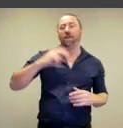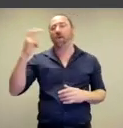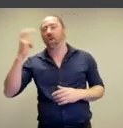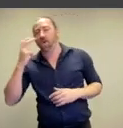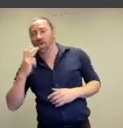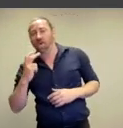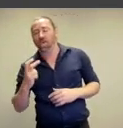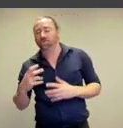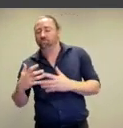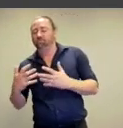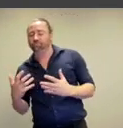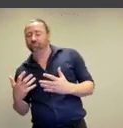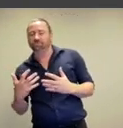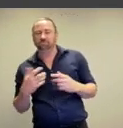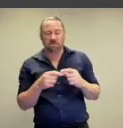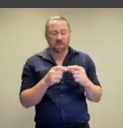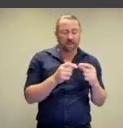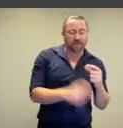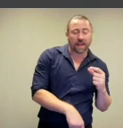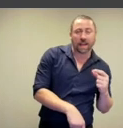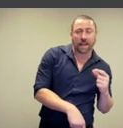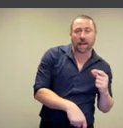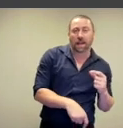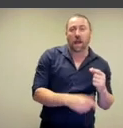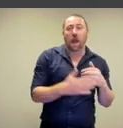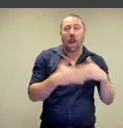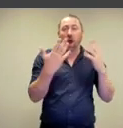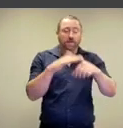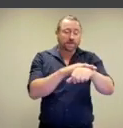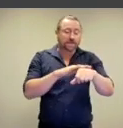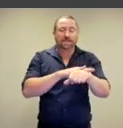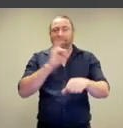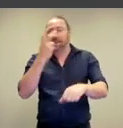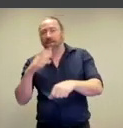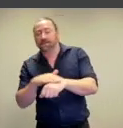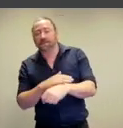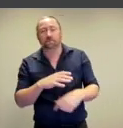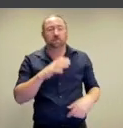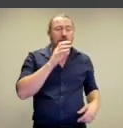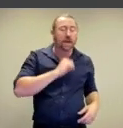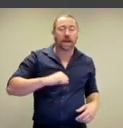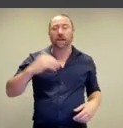younger and older, slimmer and